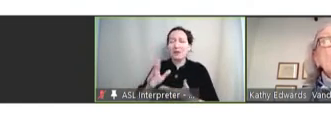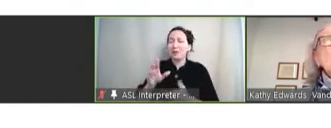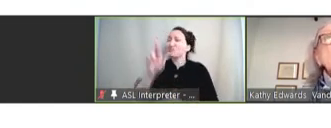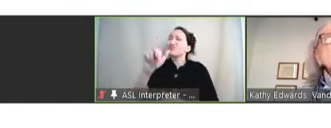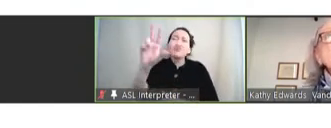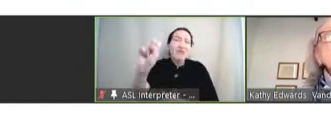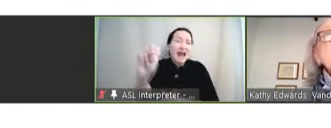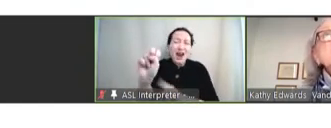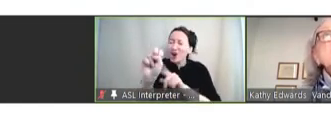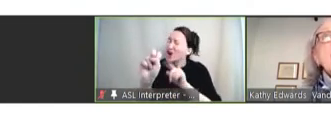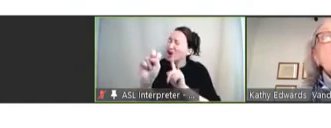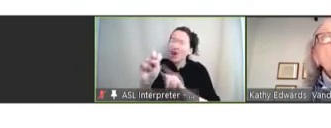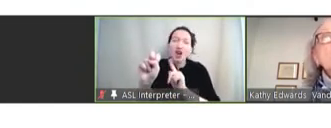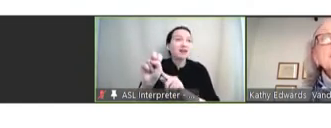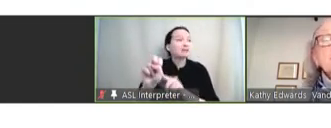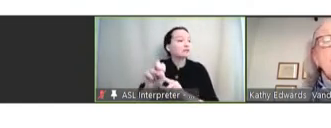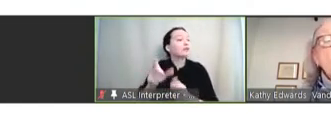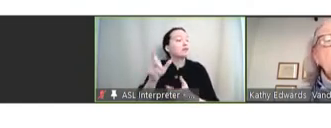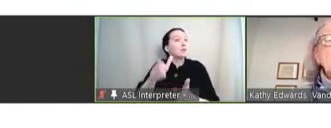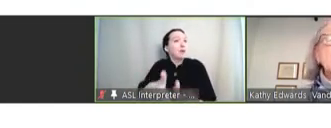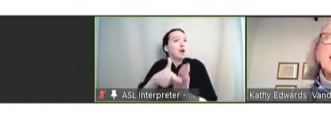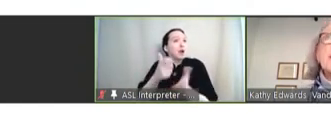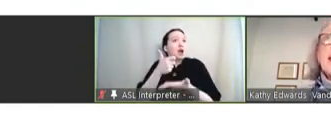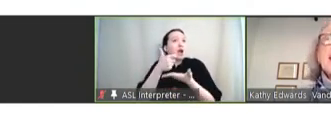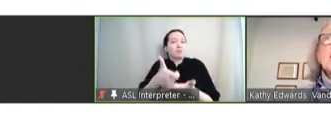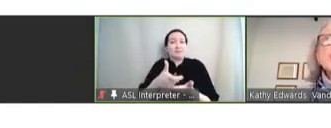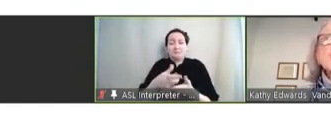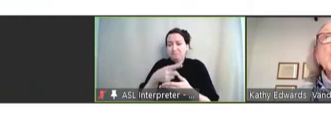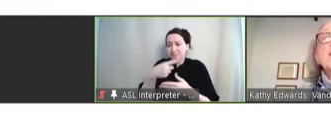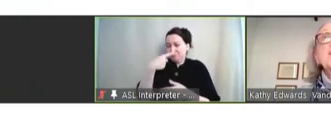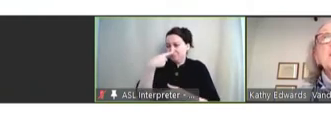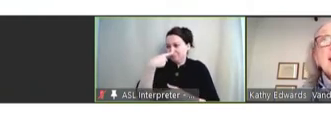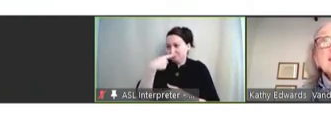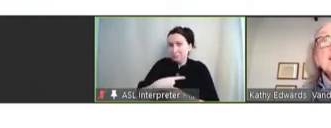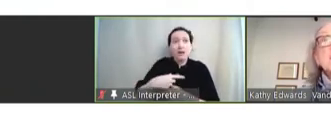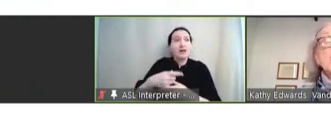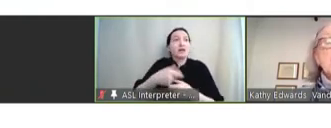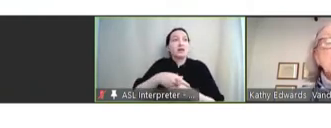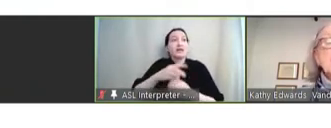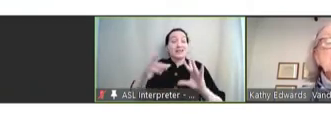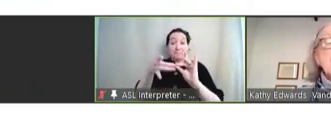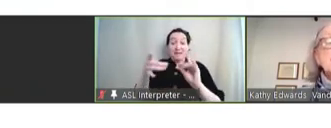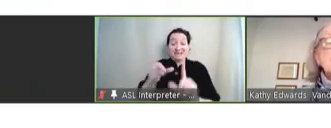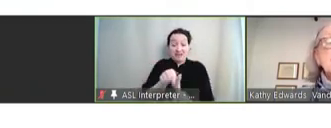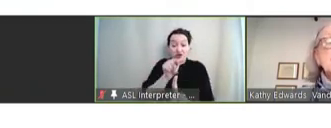We also need to help -- some help in making sure that the message that these vaccines